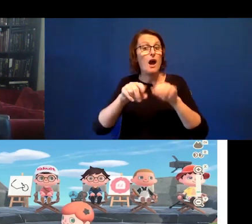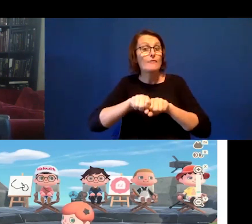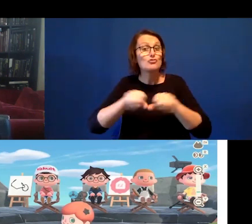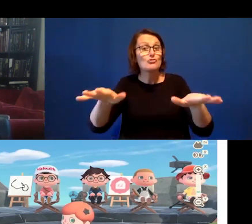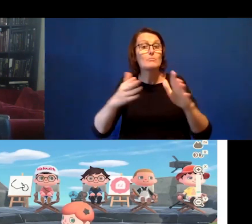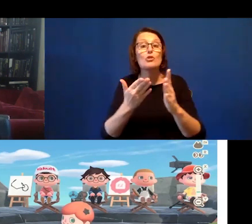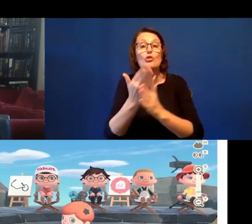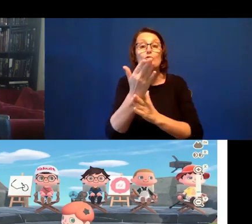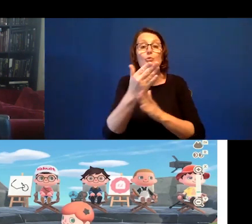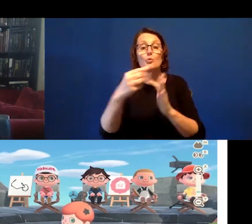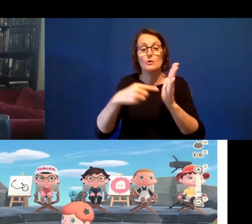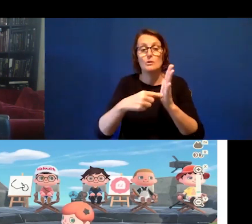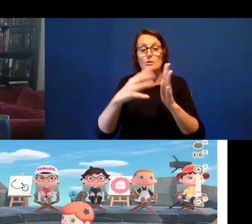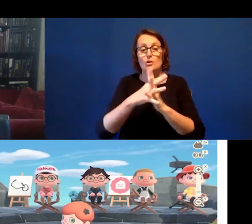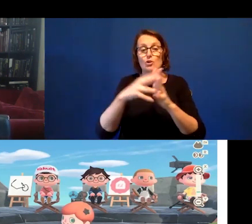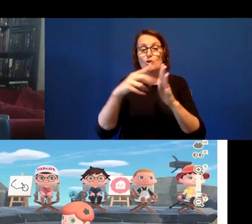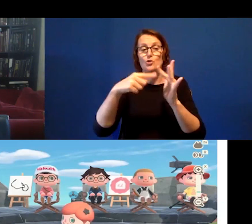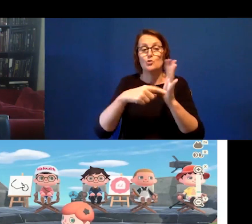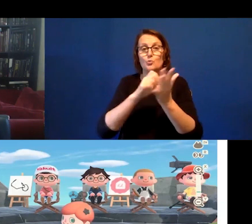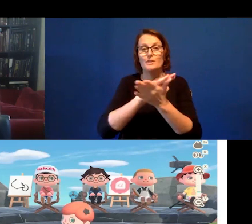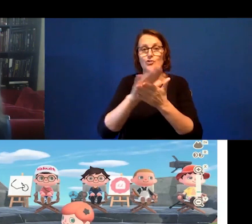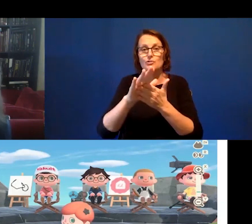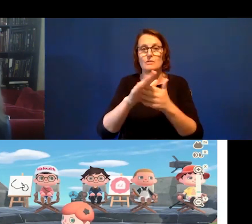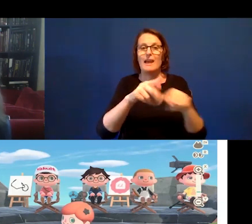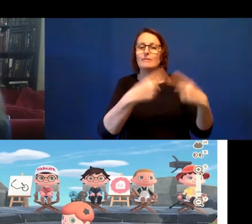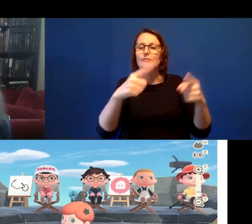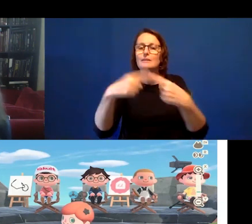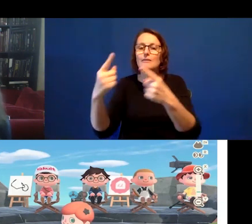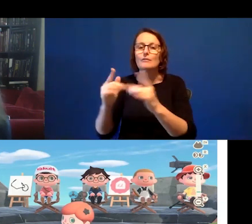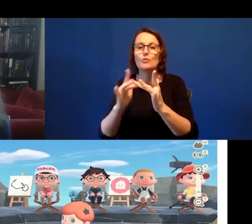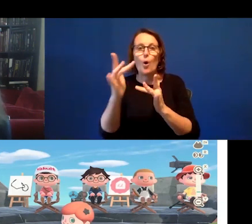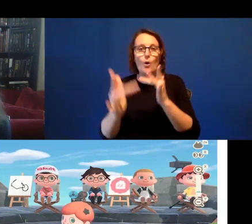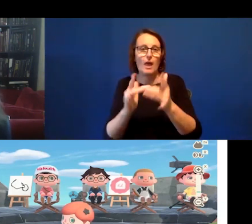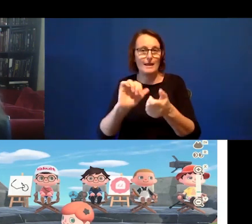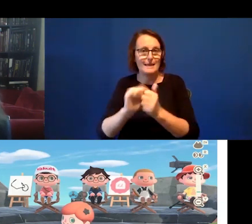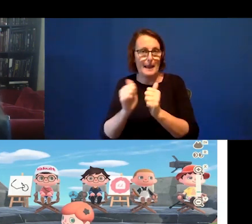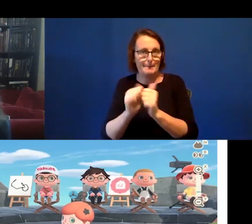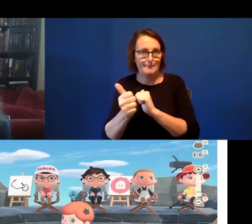from different online games. This one is a keynote speech that was